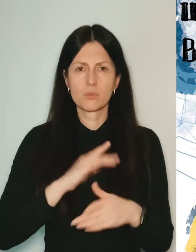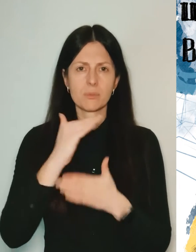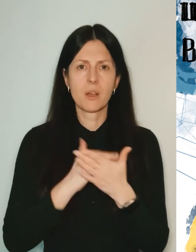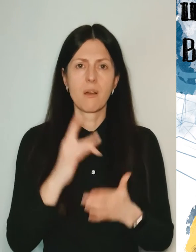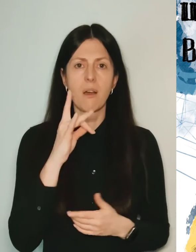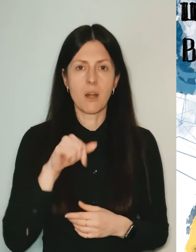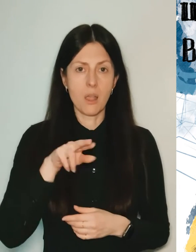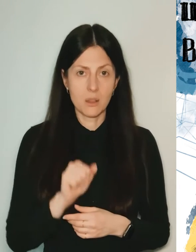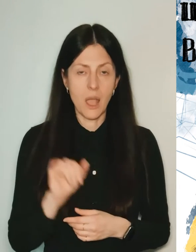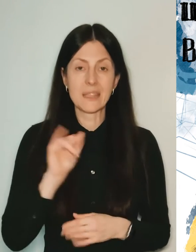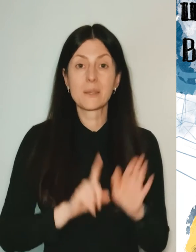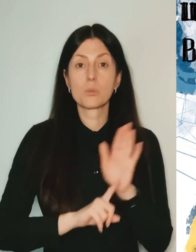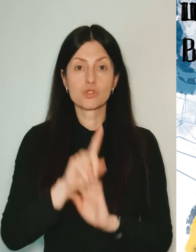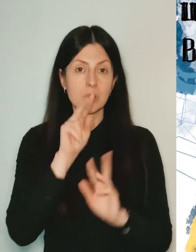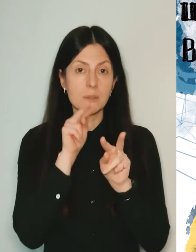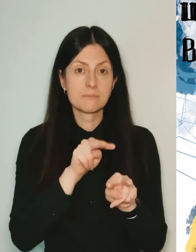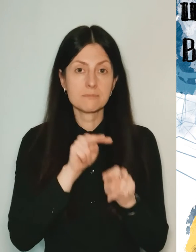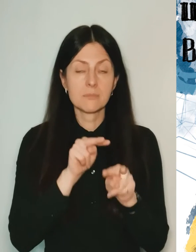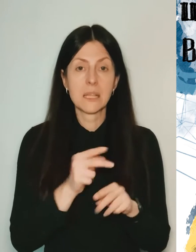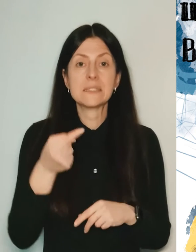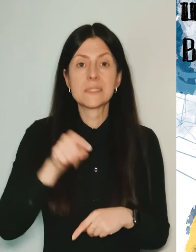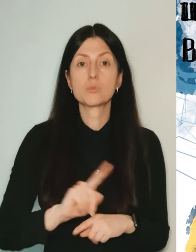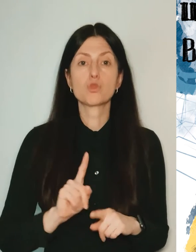And we began to watch what was happening.